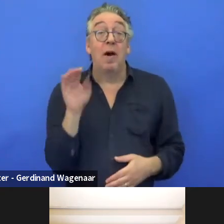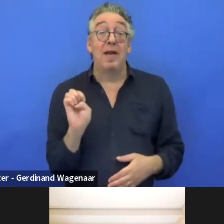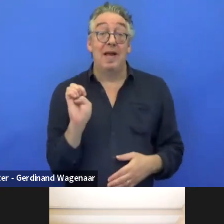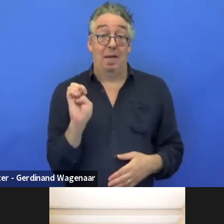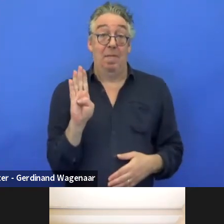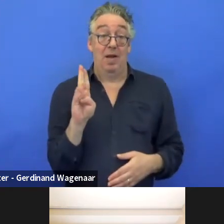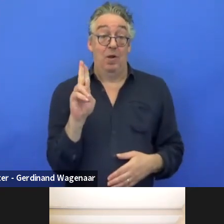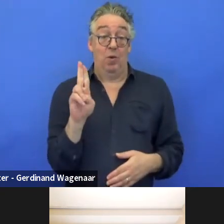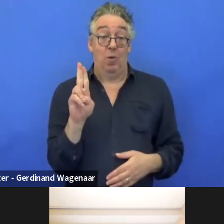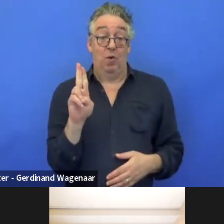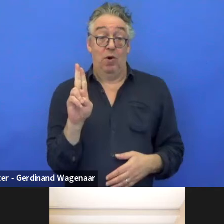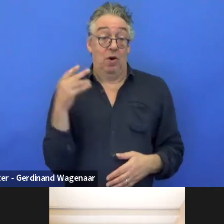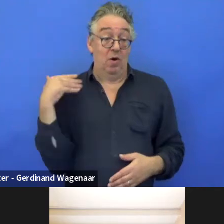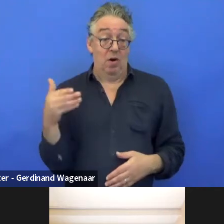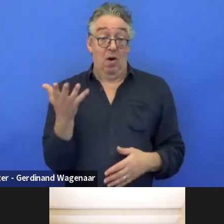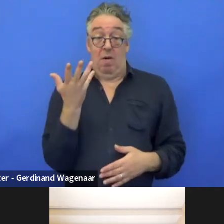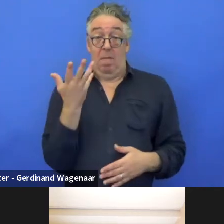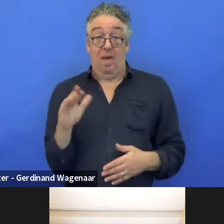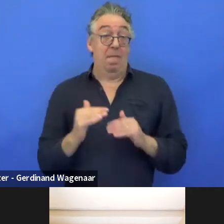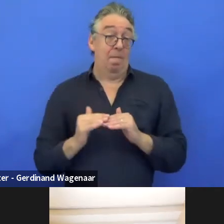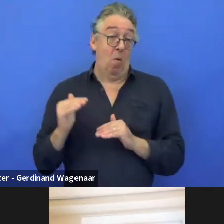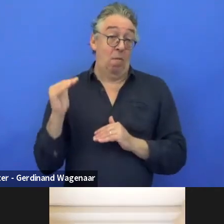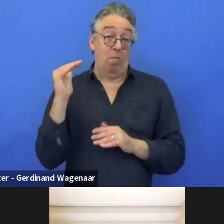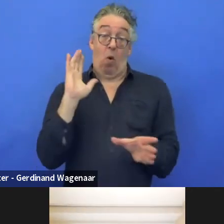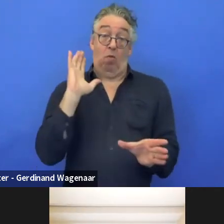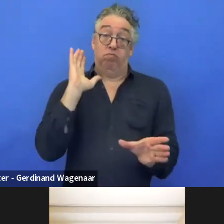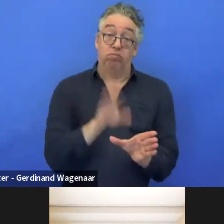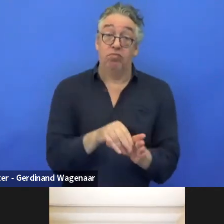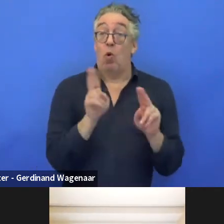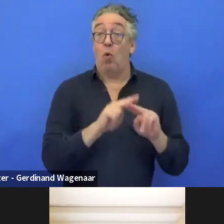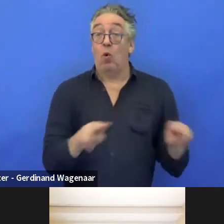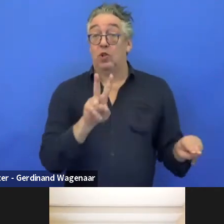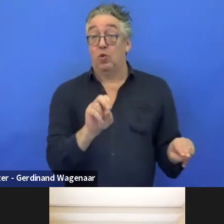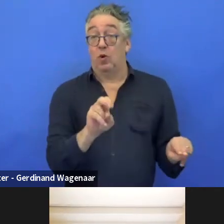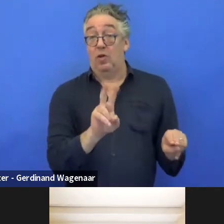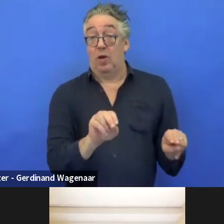in Horizon 2020 before Horizon Europe project.